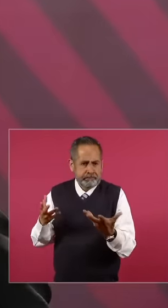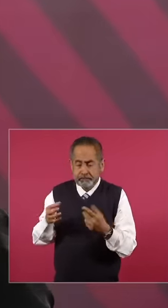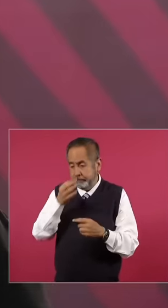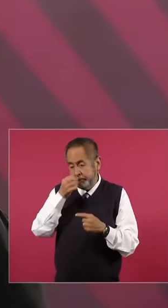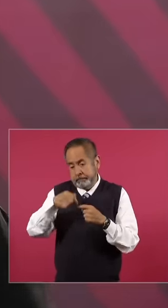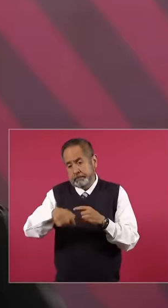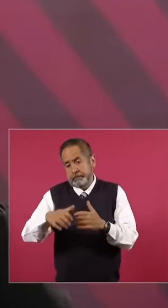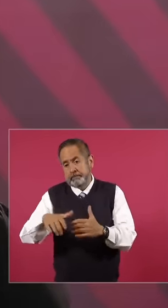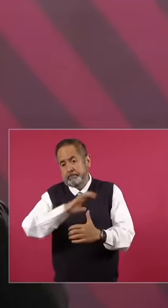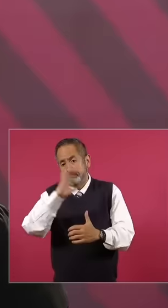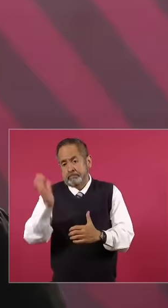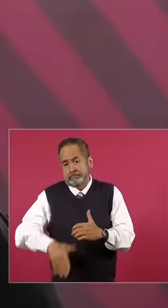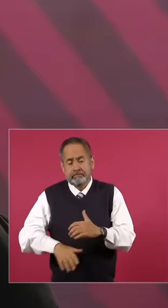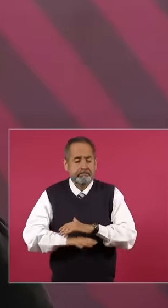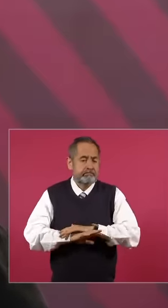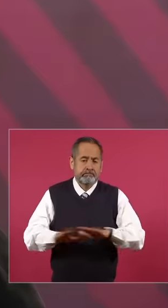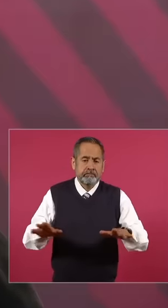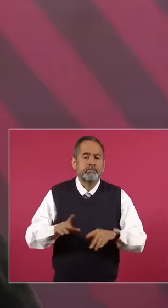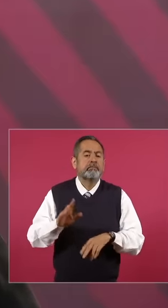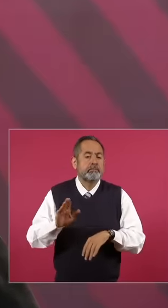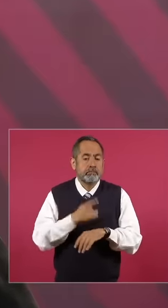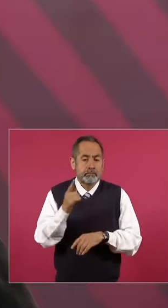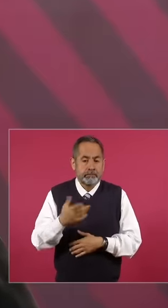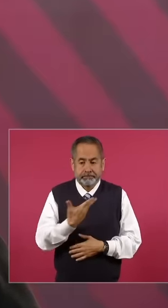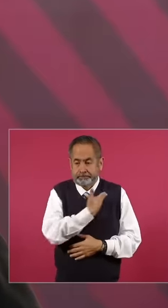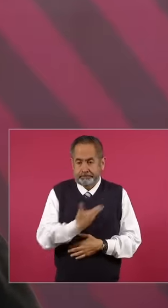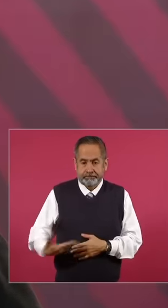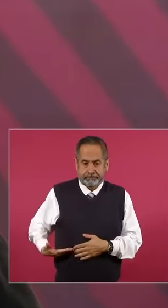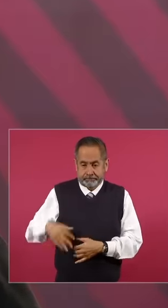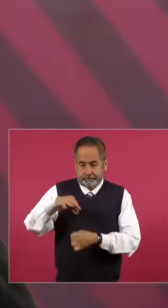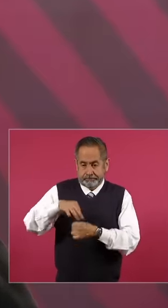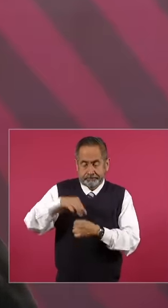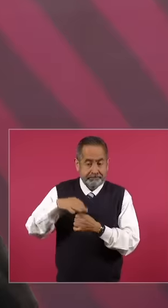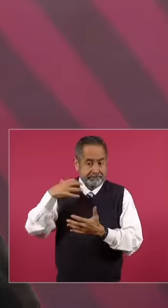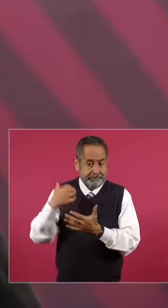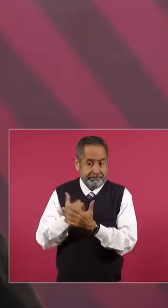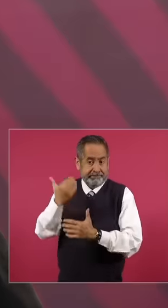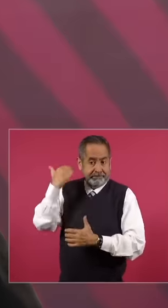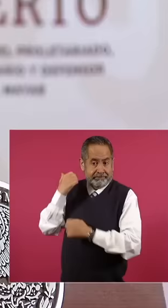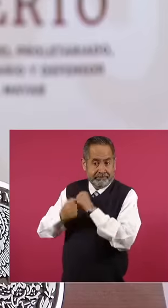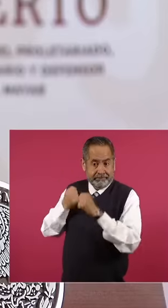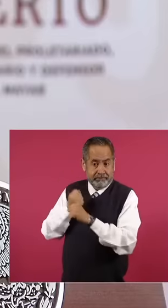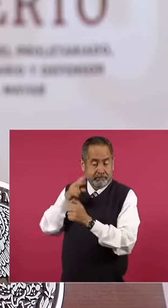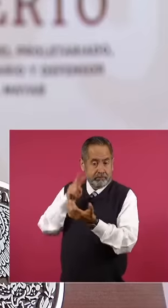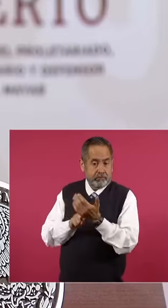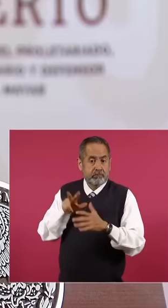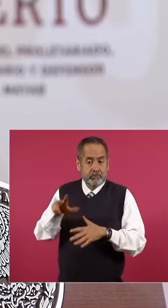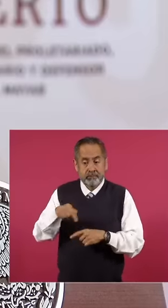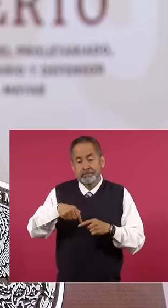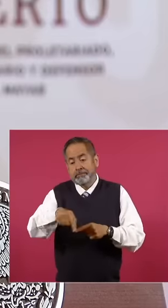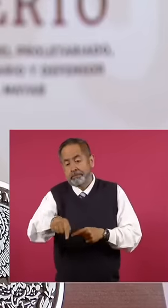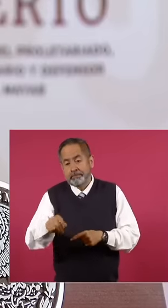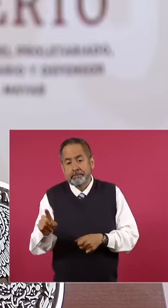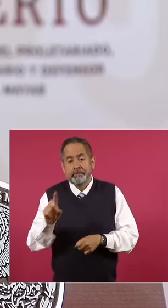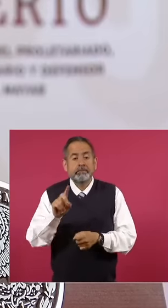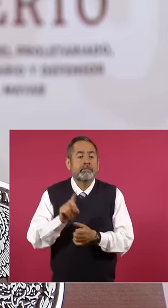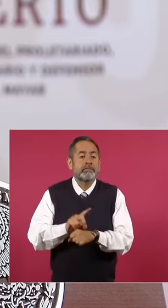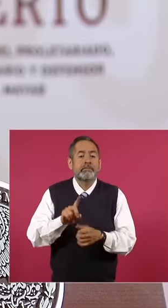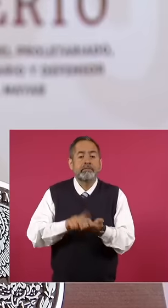because the president who won the polls on 18 this 24 he finishes his work in a few